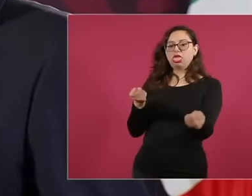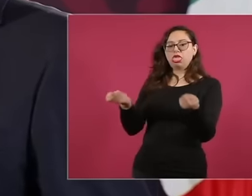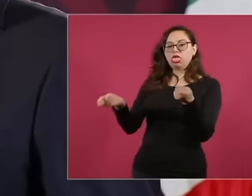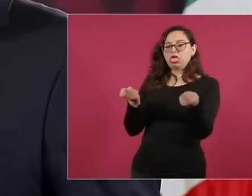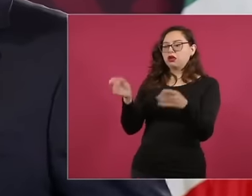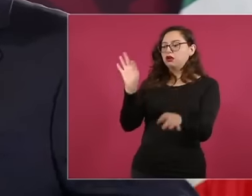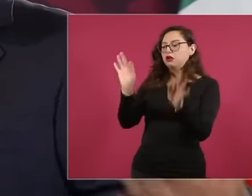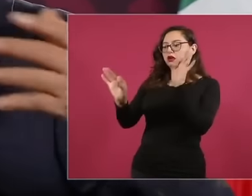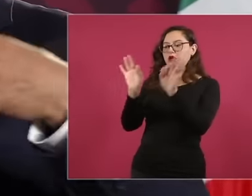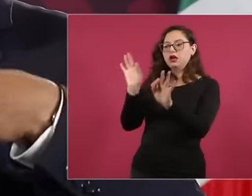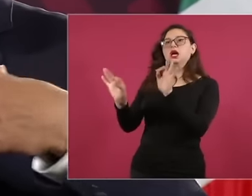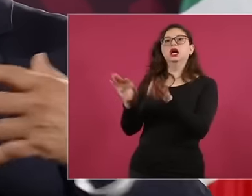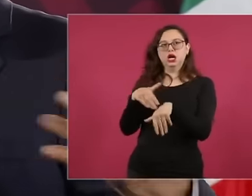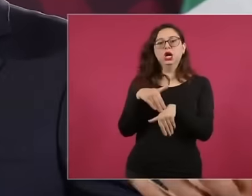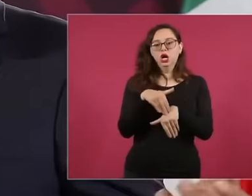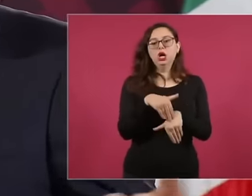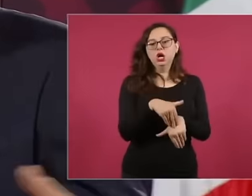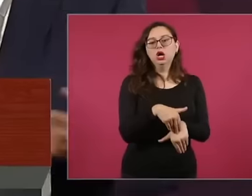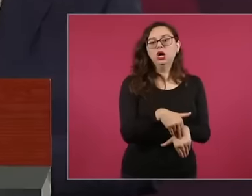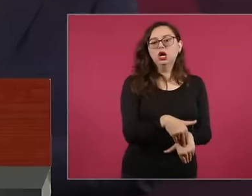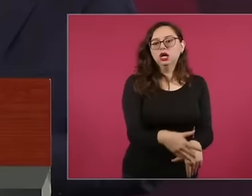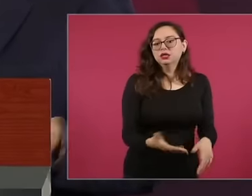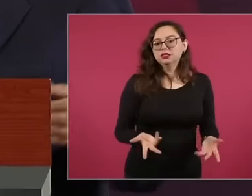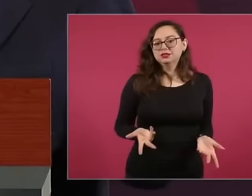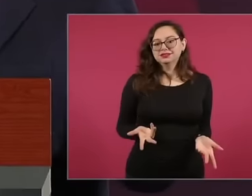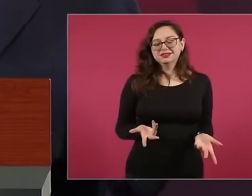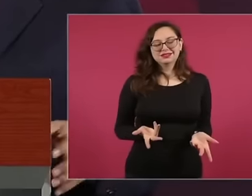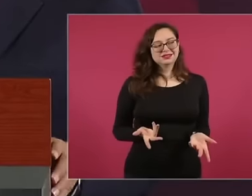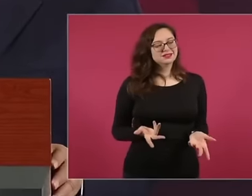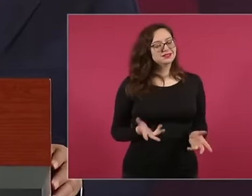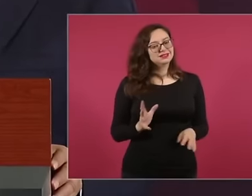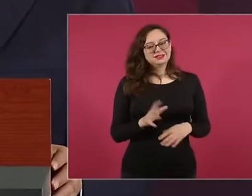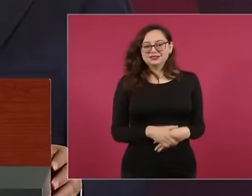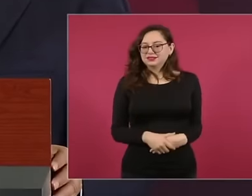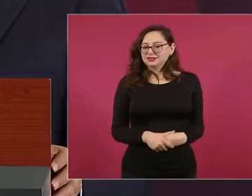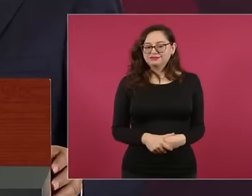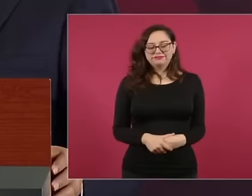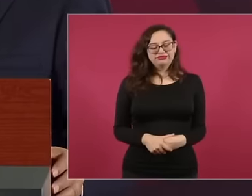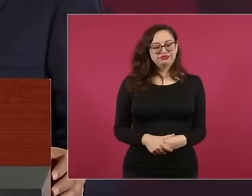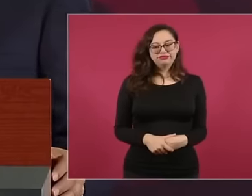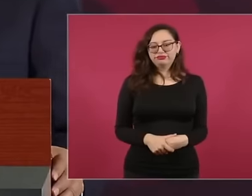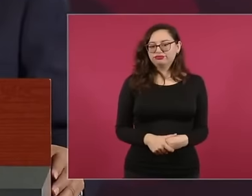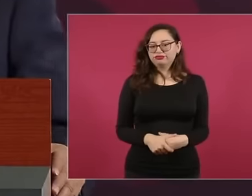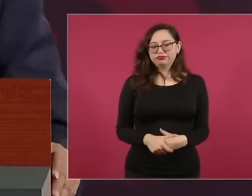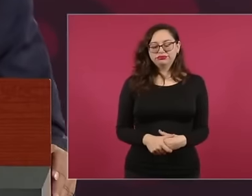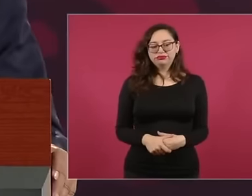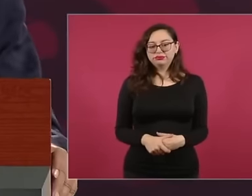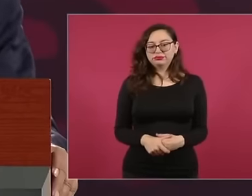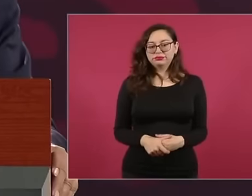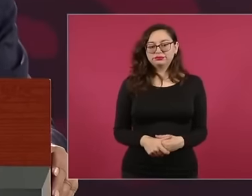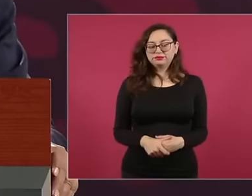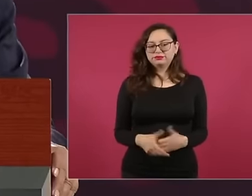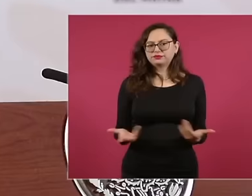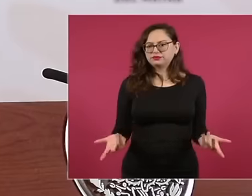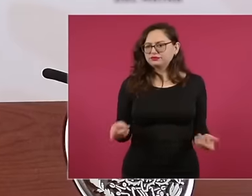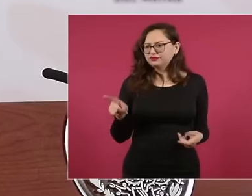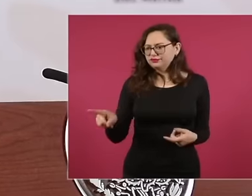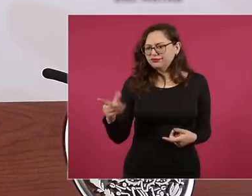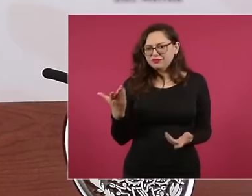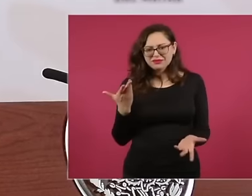and then let's see if we put here their requests so